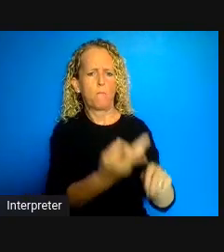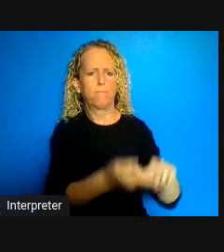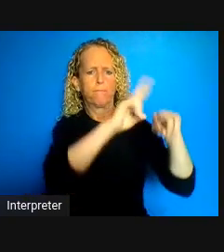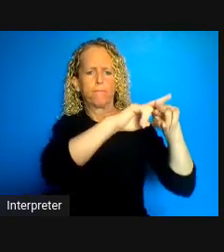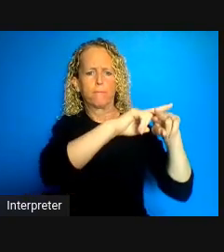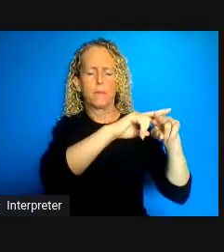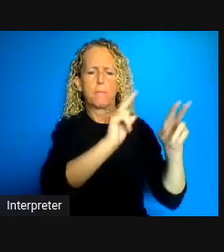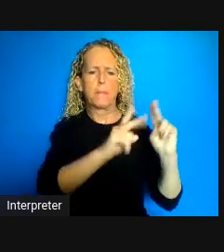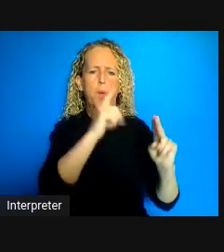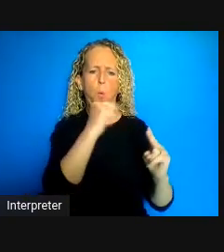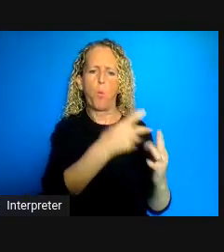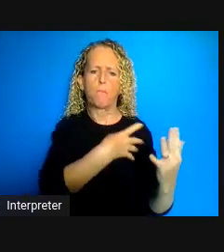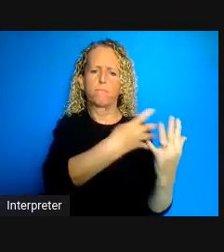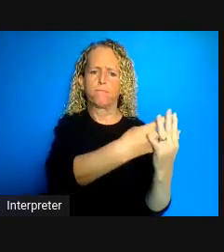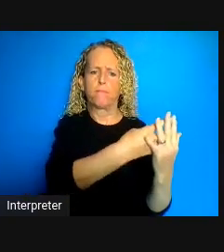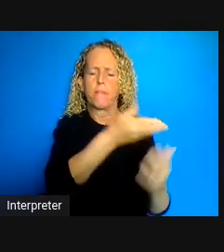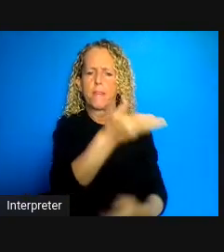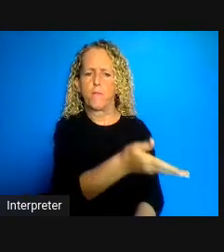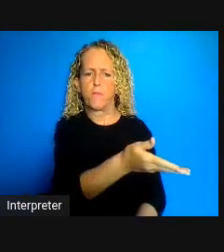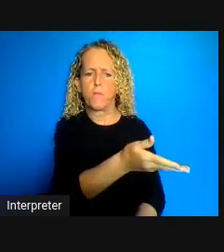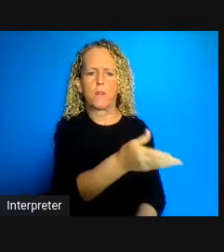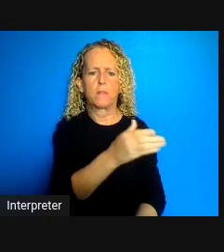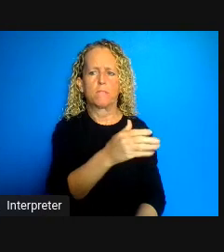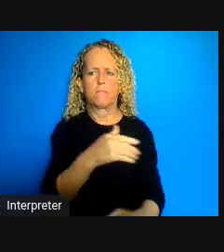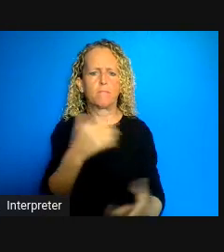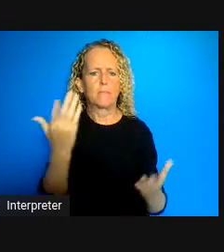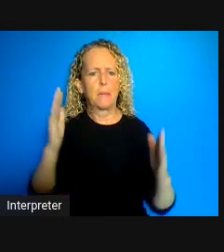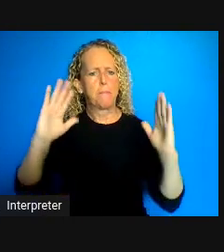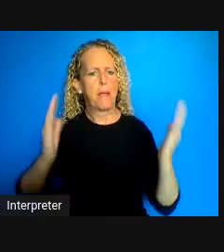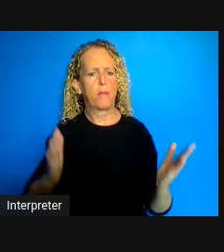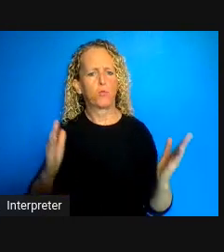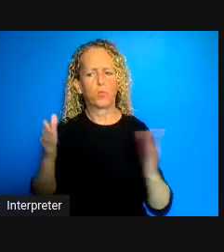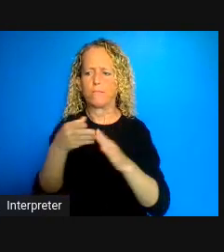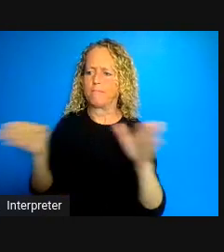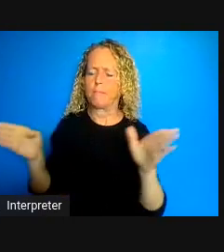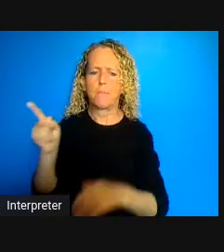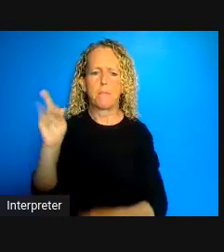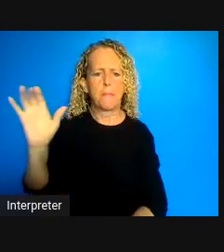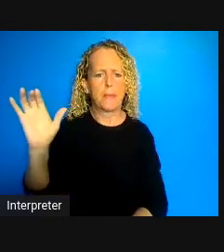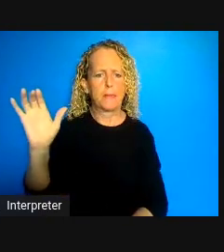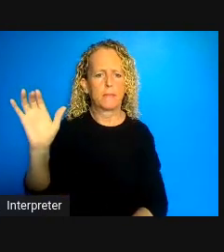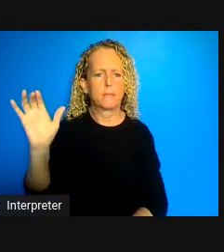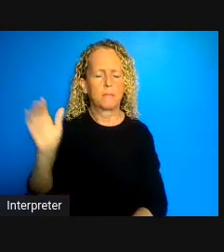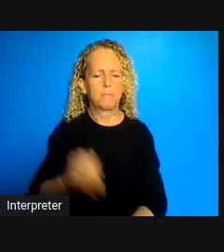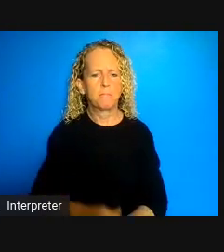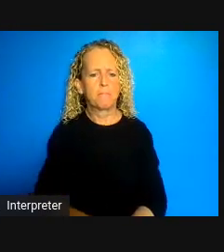not only for the incarcerated people but also for the public at large for for